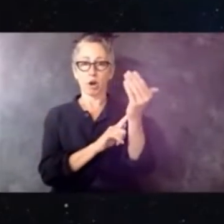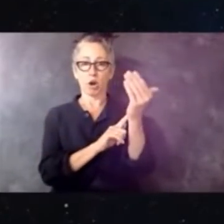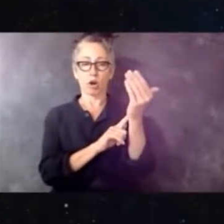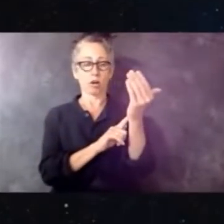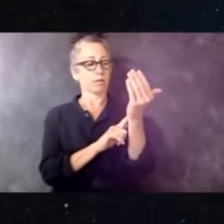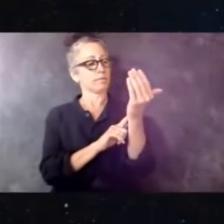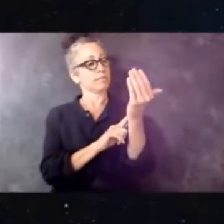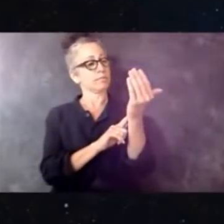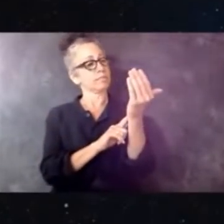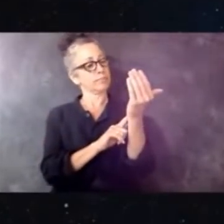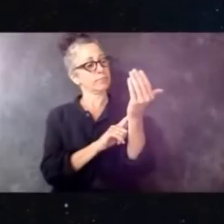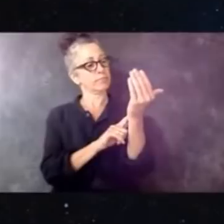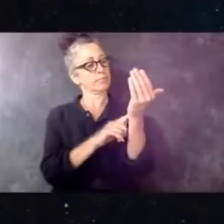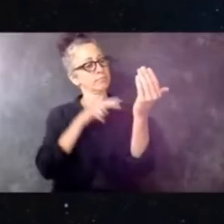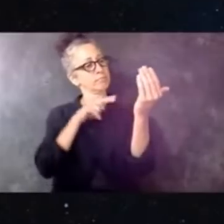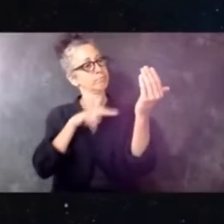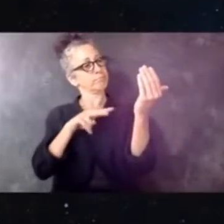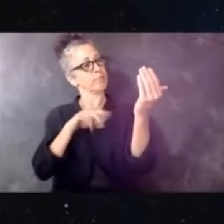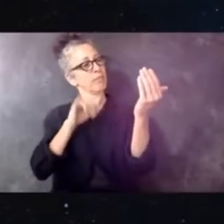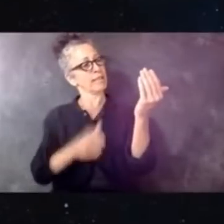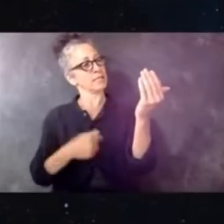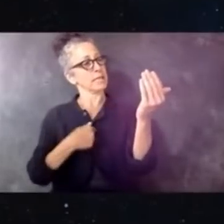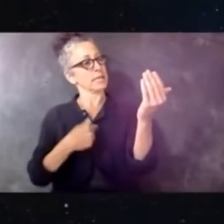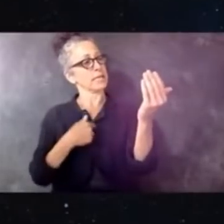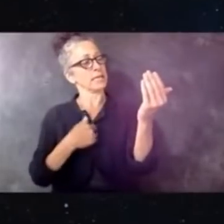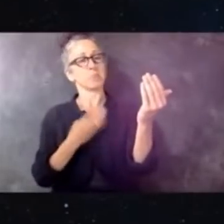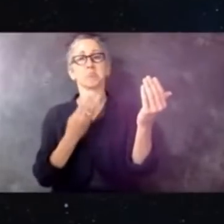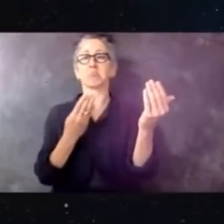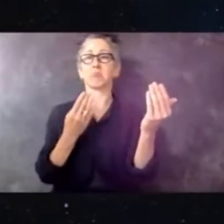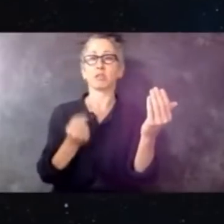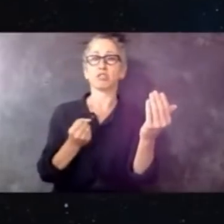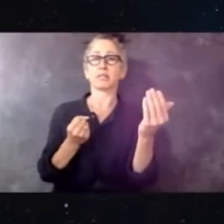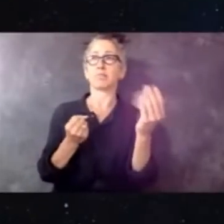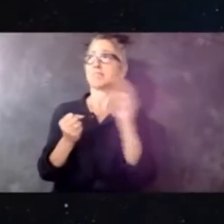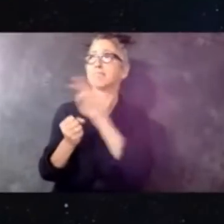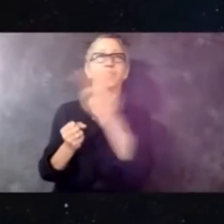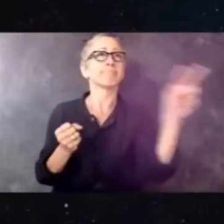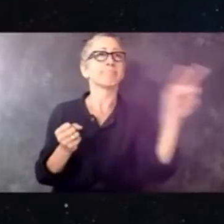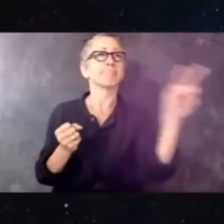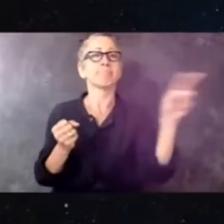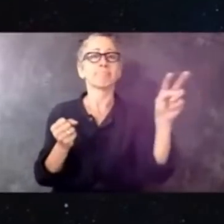ourselves and acknowledge the bullshit. The racism. And demand that